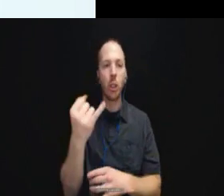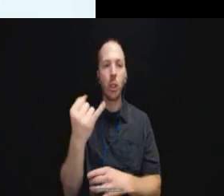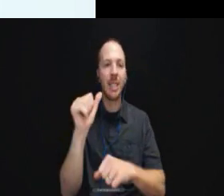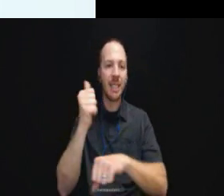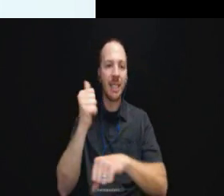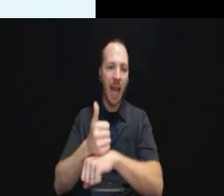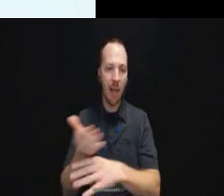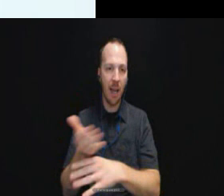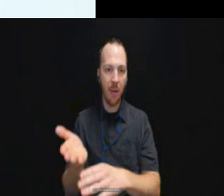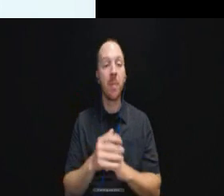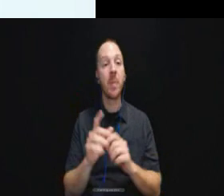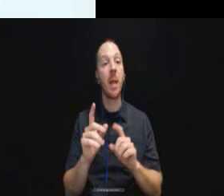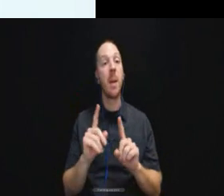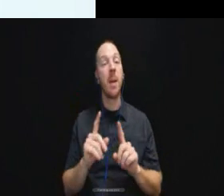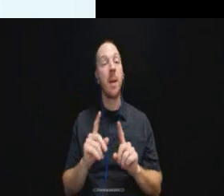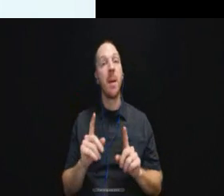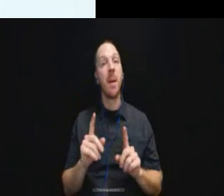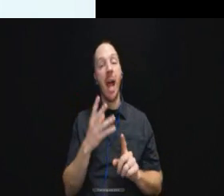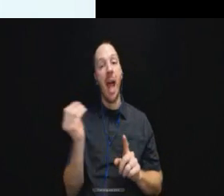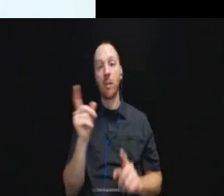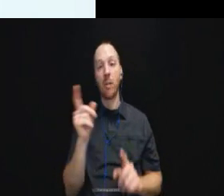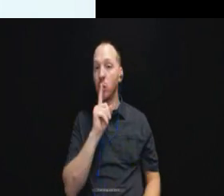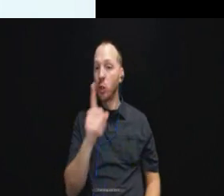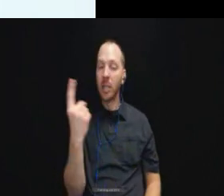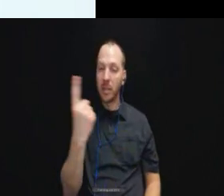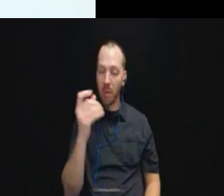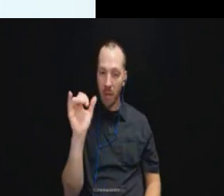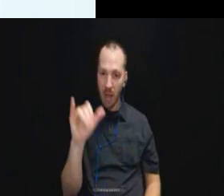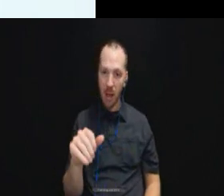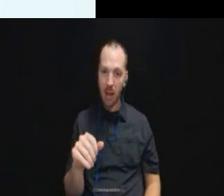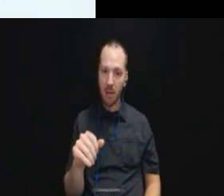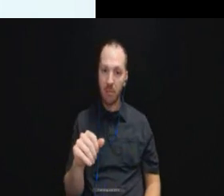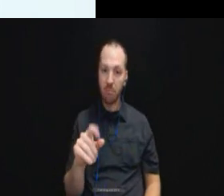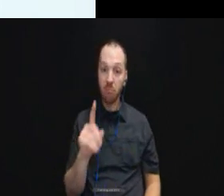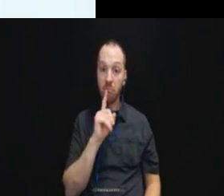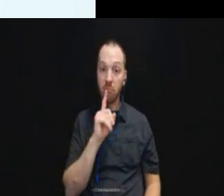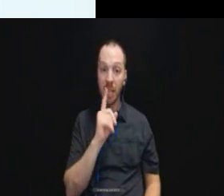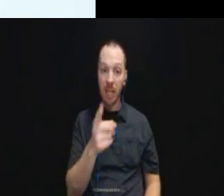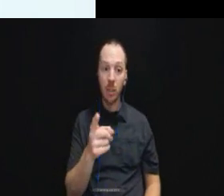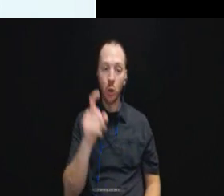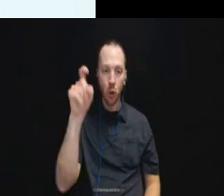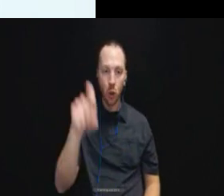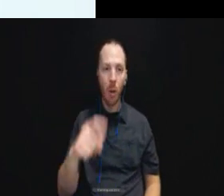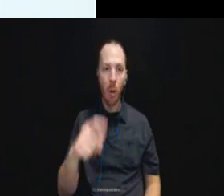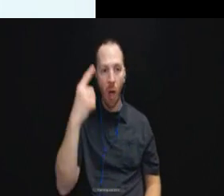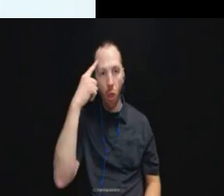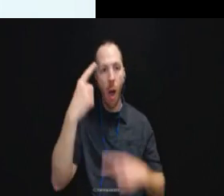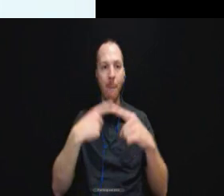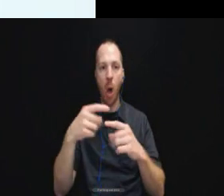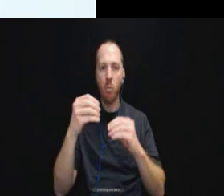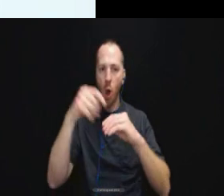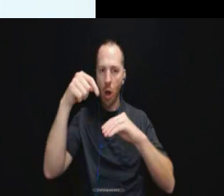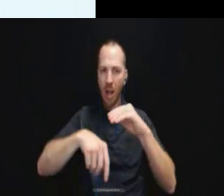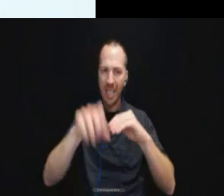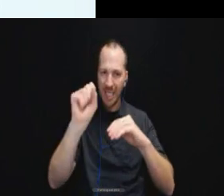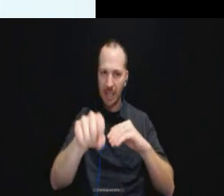And it is certainly something that is that should be thought about. But we are seeing this overreliance.